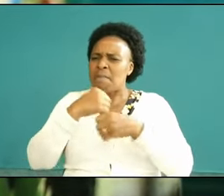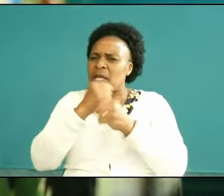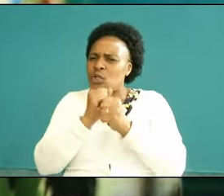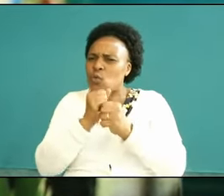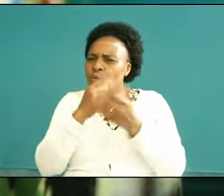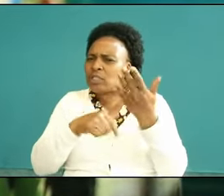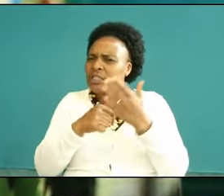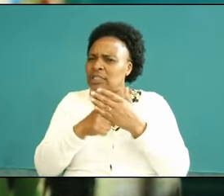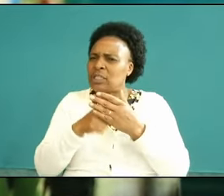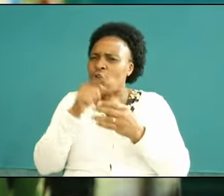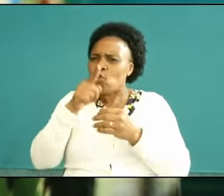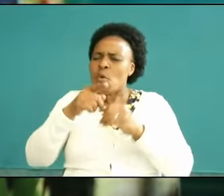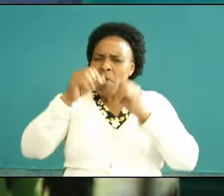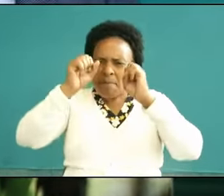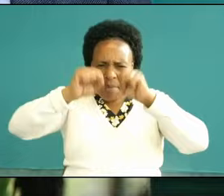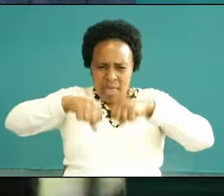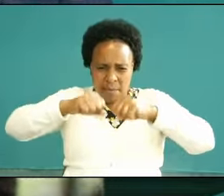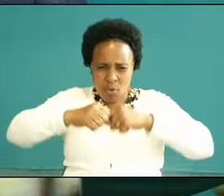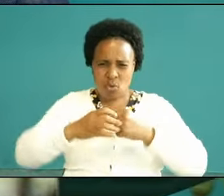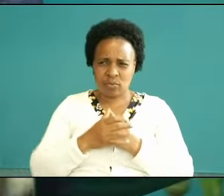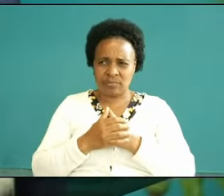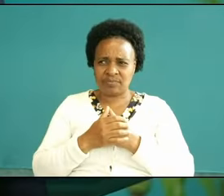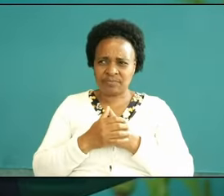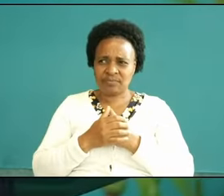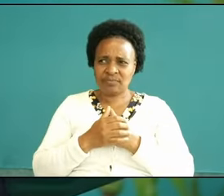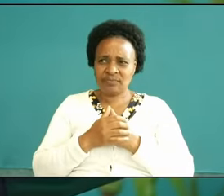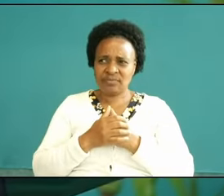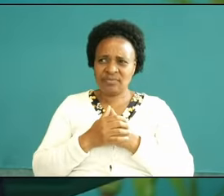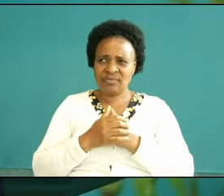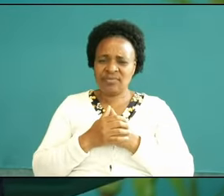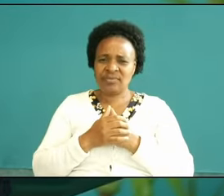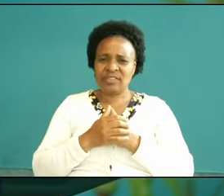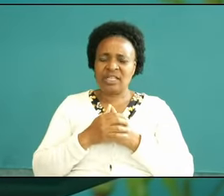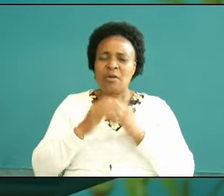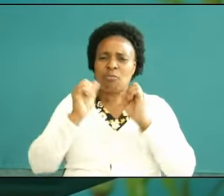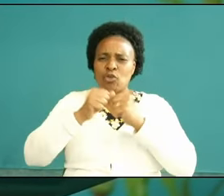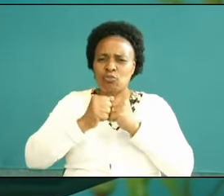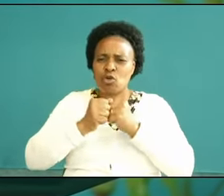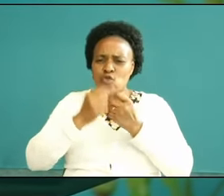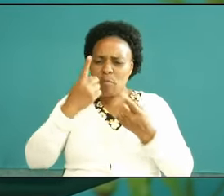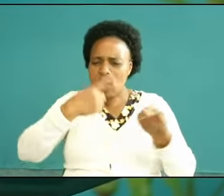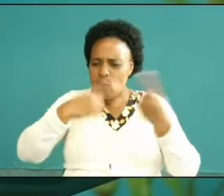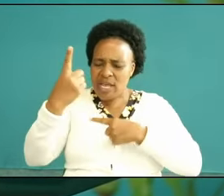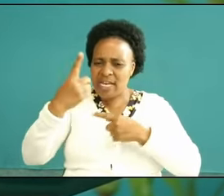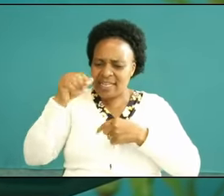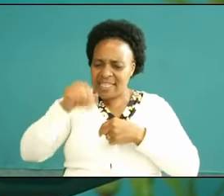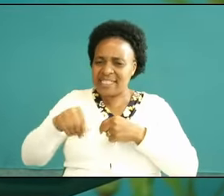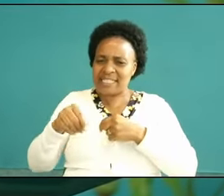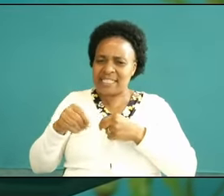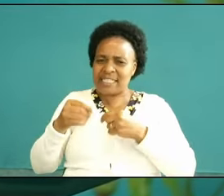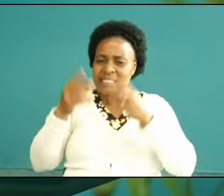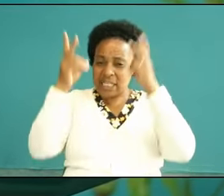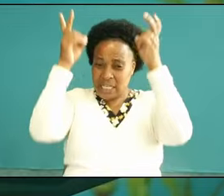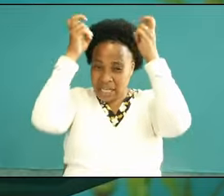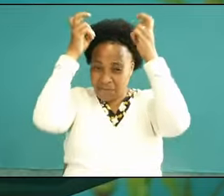may be able you know there's something calls an evil day that you may be able to to withstand